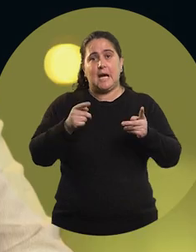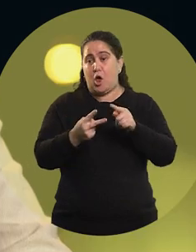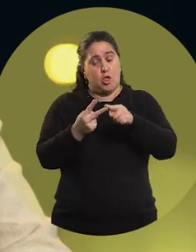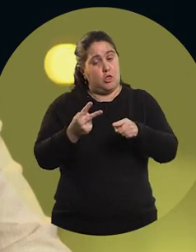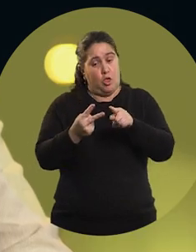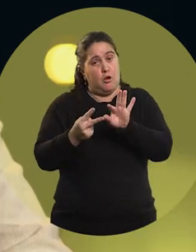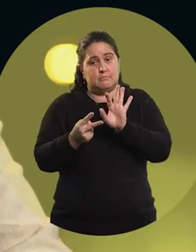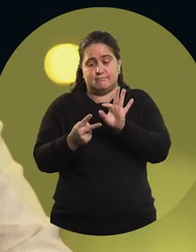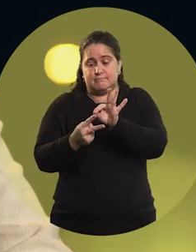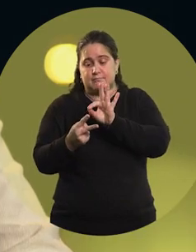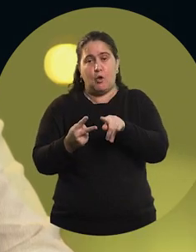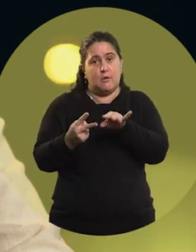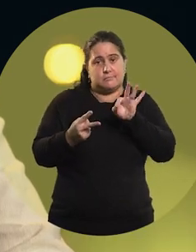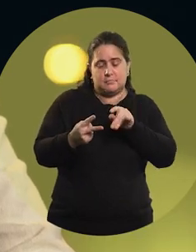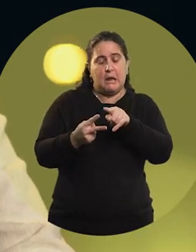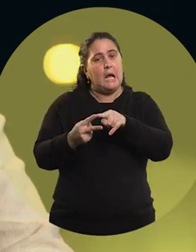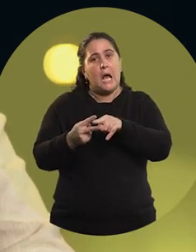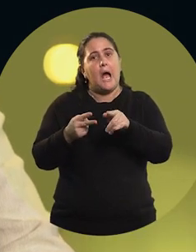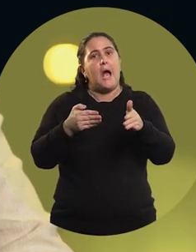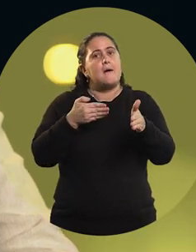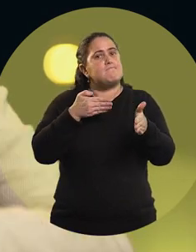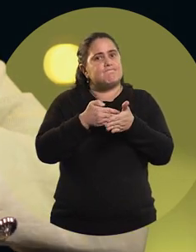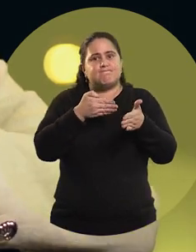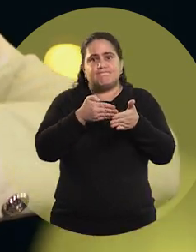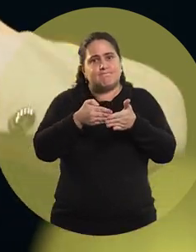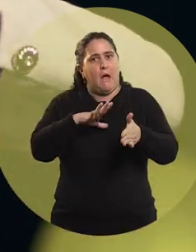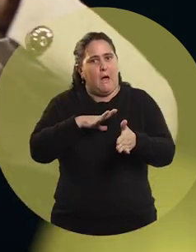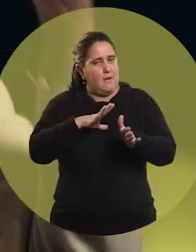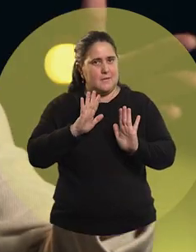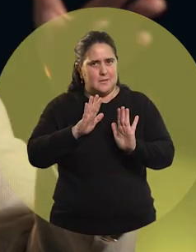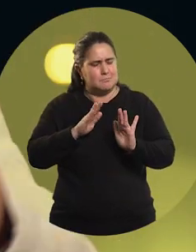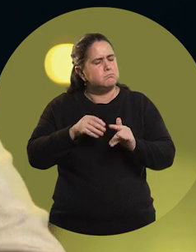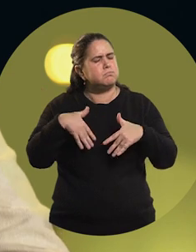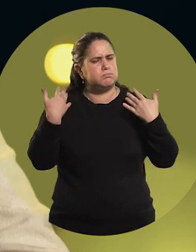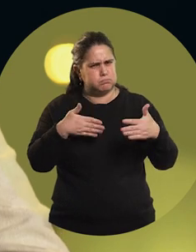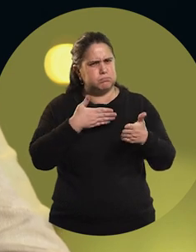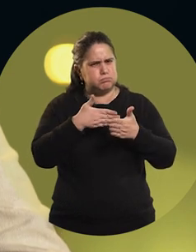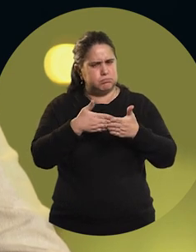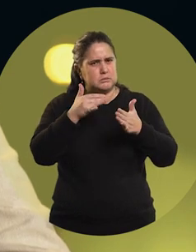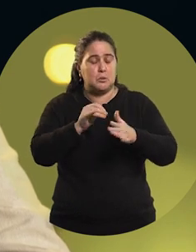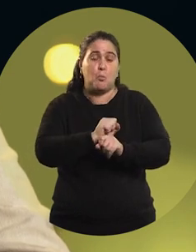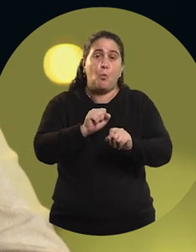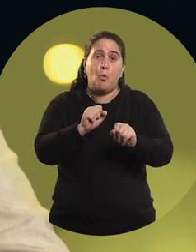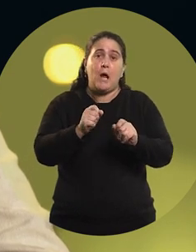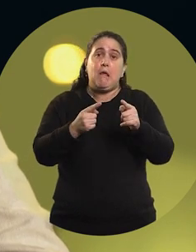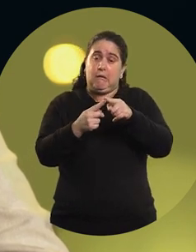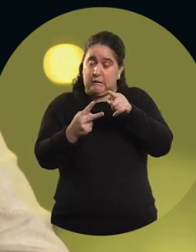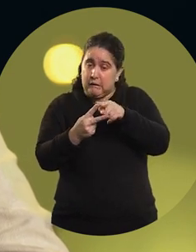you have two options. They have put a huge stone in your path and you can either sit on top of it and cry